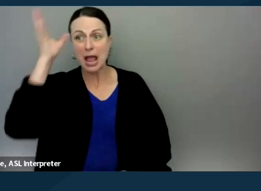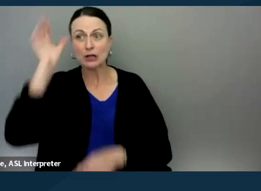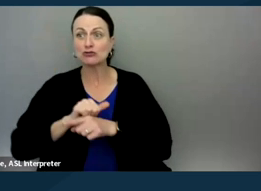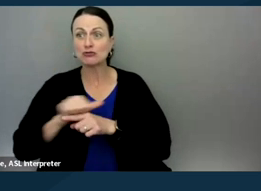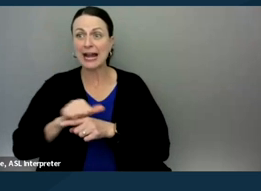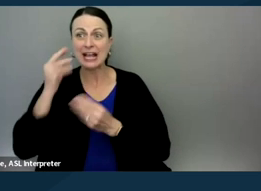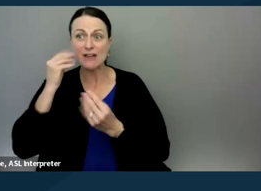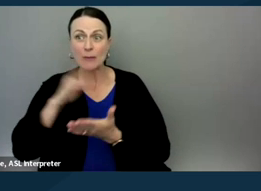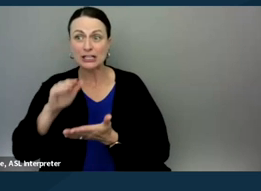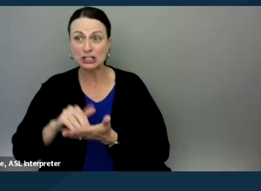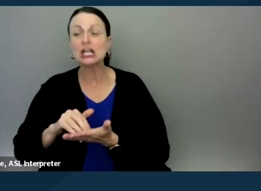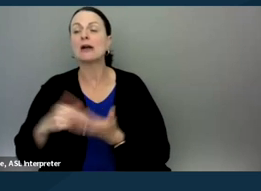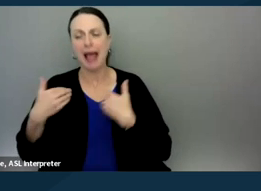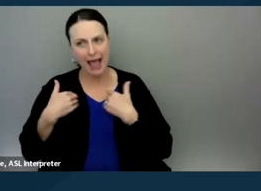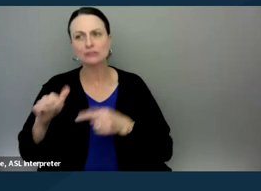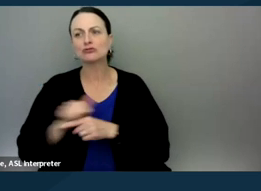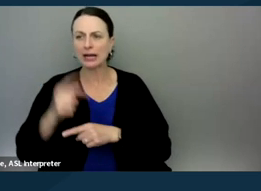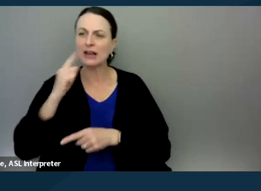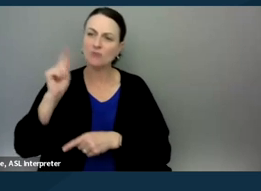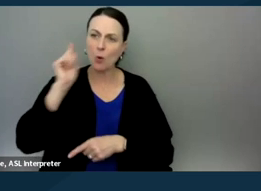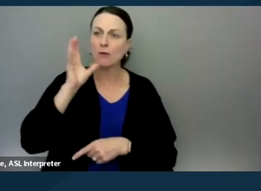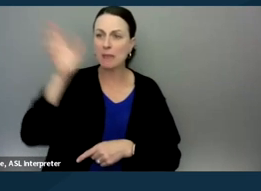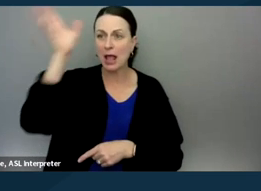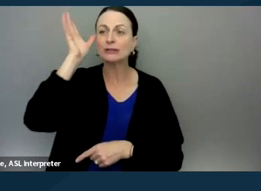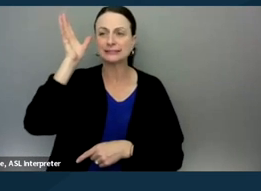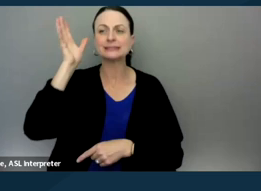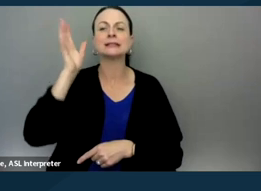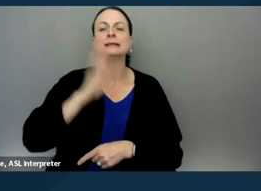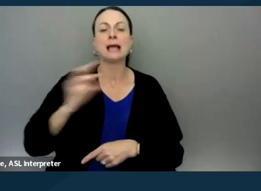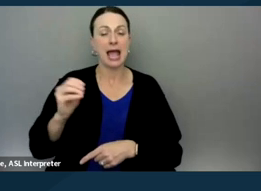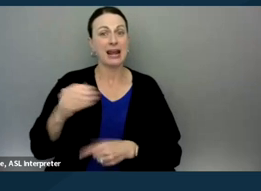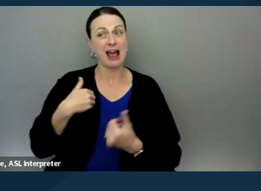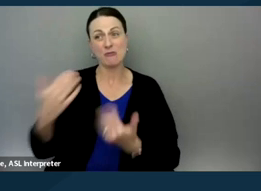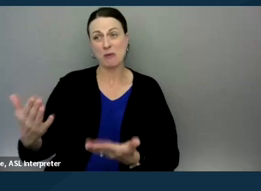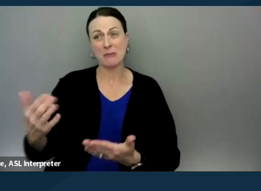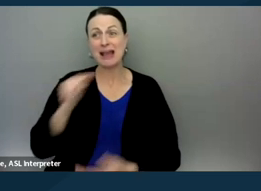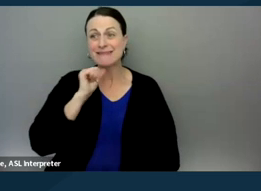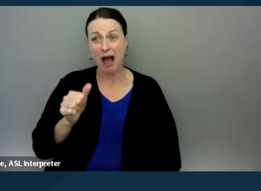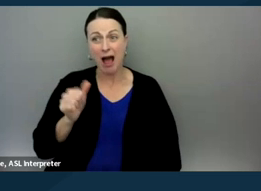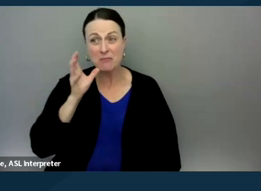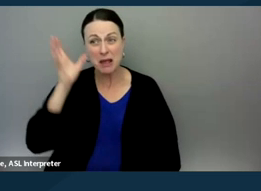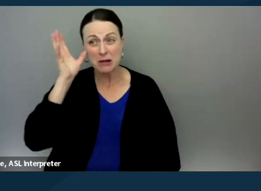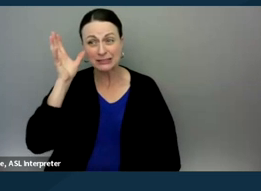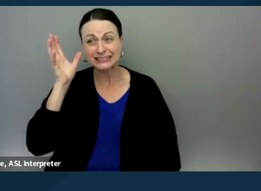trainings for parents. And I do recommend that non-parents also, people who are just advocates, go,